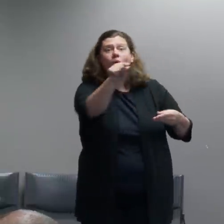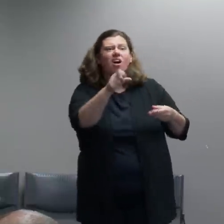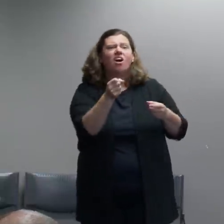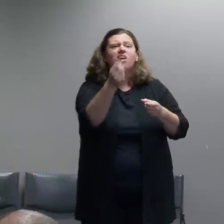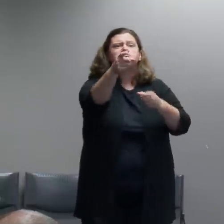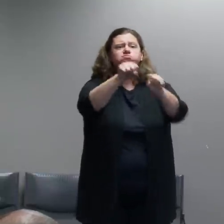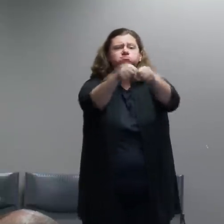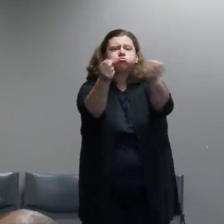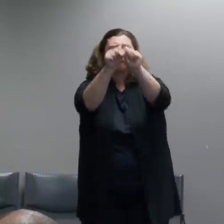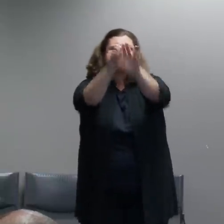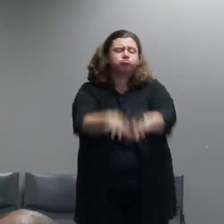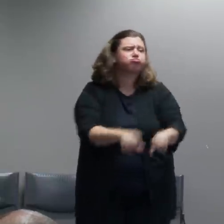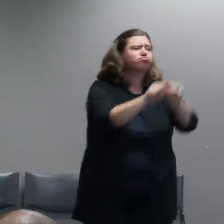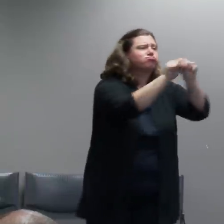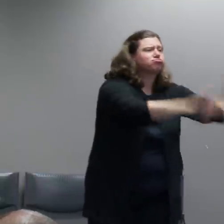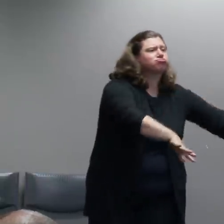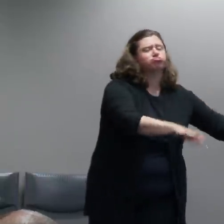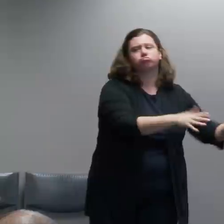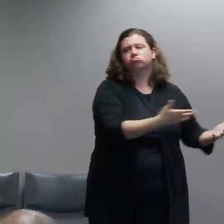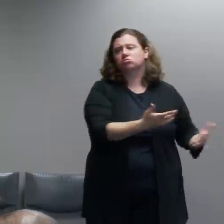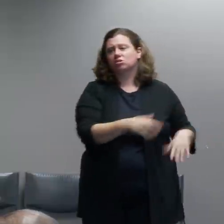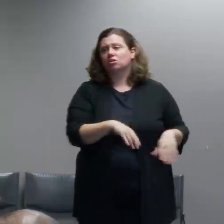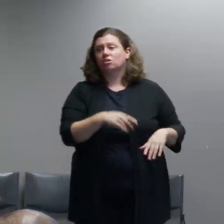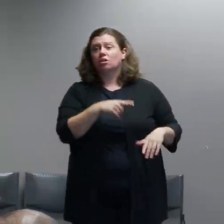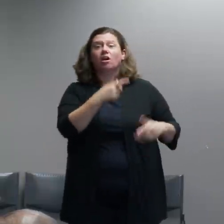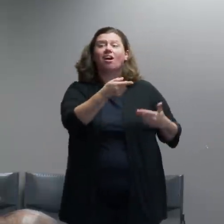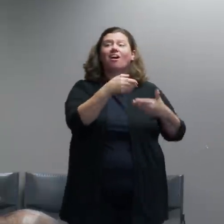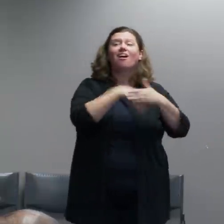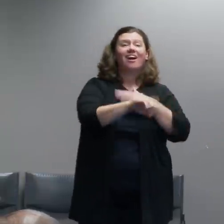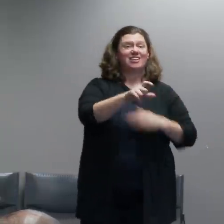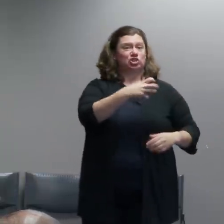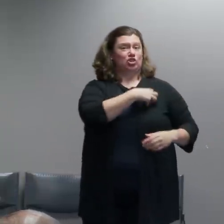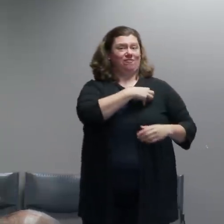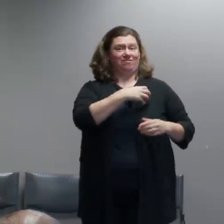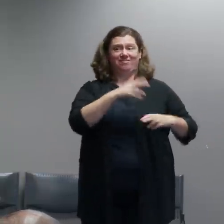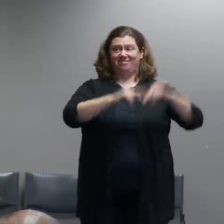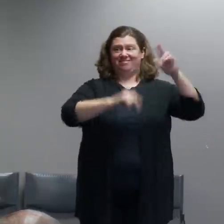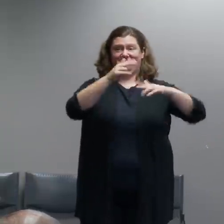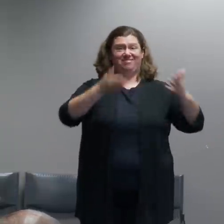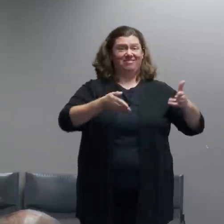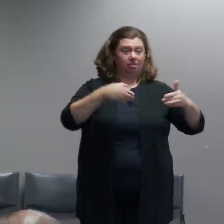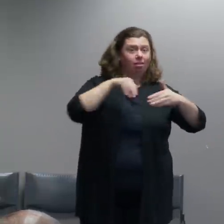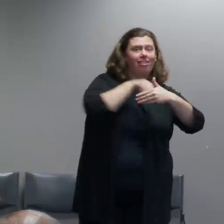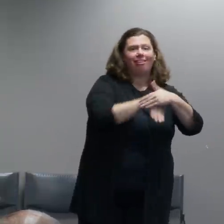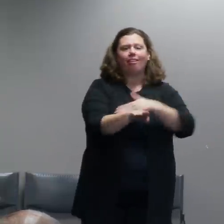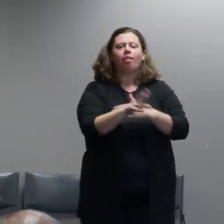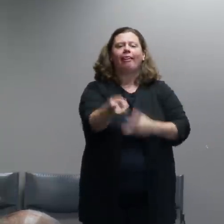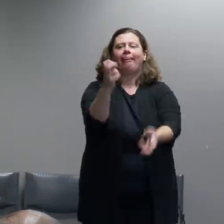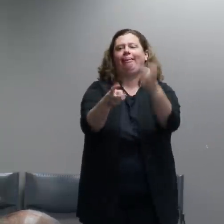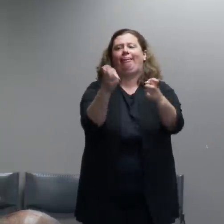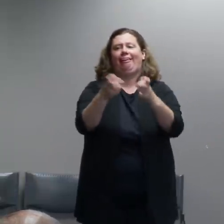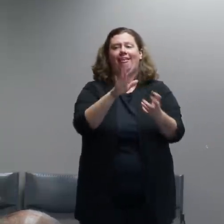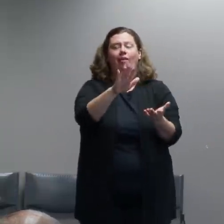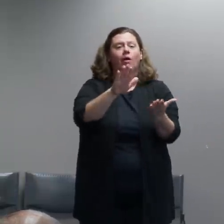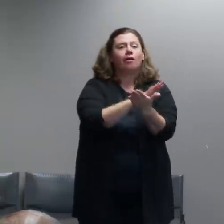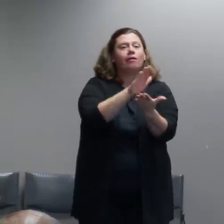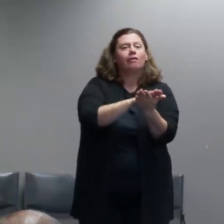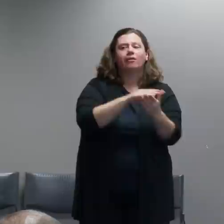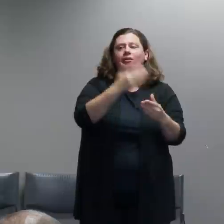Avenue side. There was a group of records employees working there at the time. The office was ransacked and there were